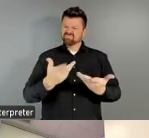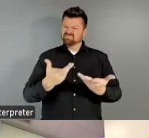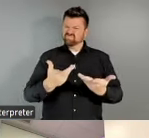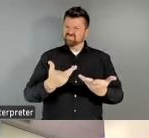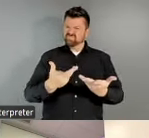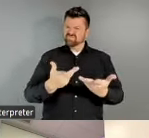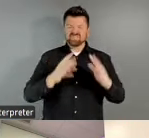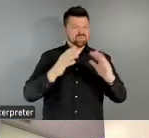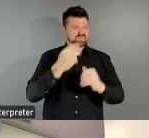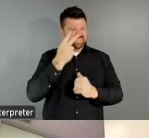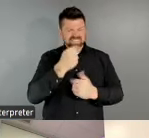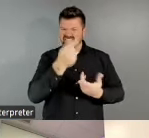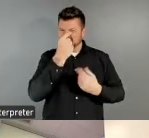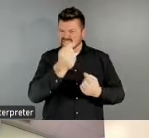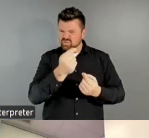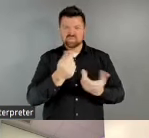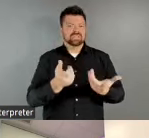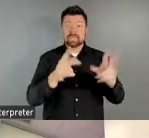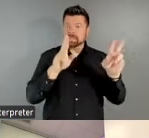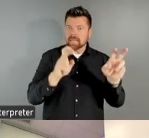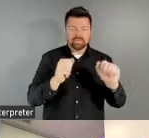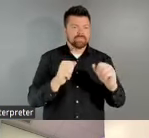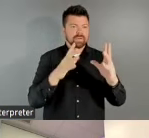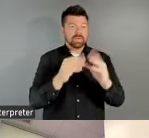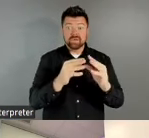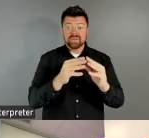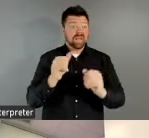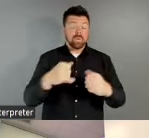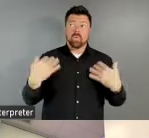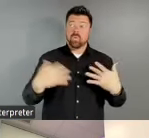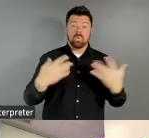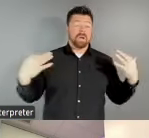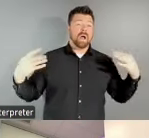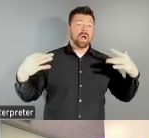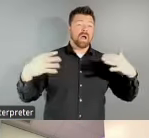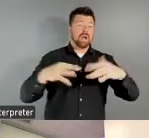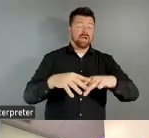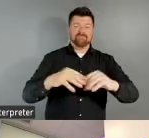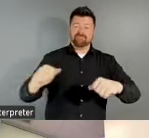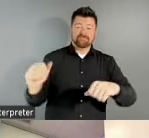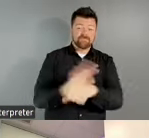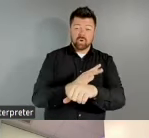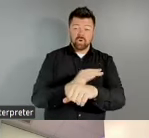the conference. It was standing room only in the room. And so I think that speaks to the sort of